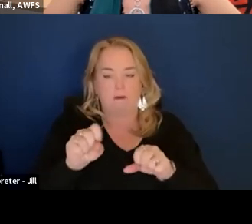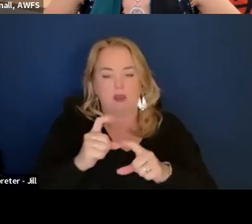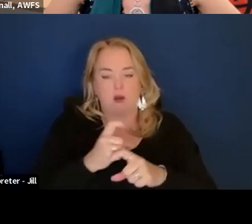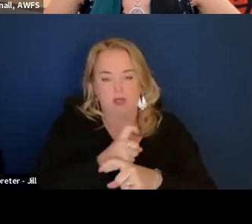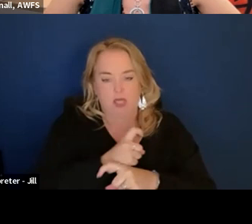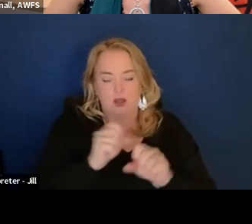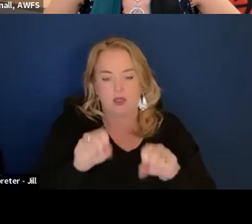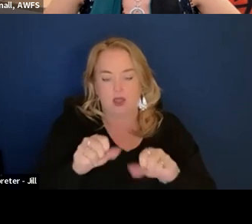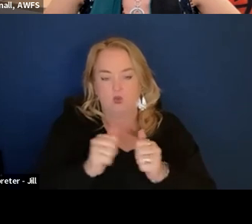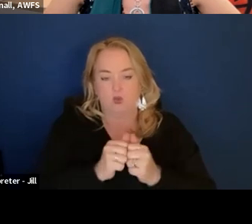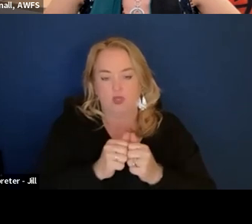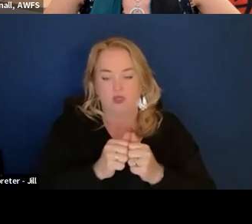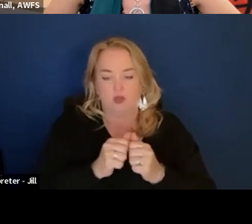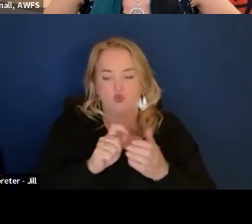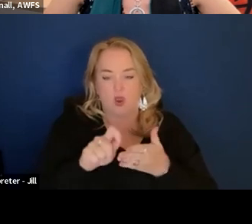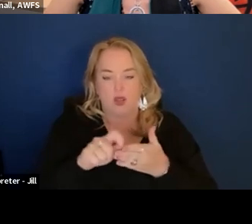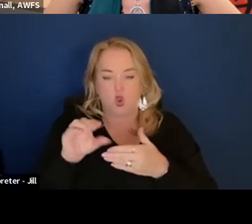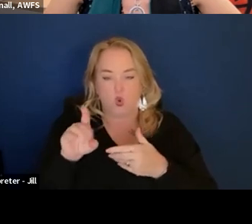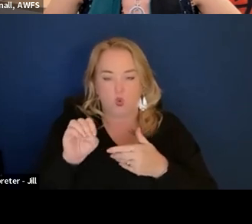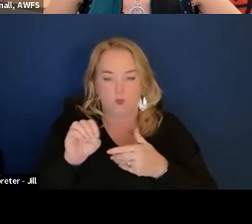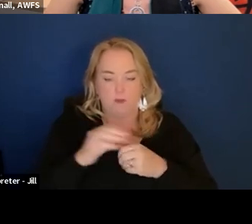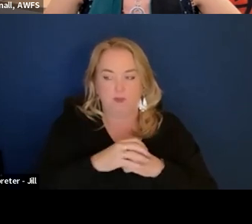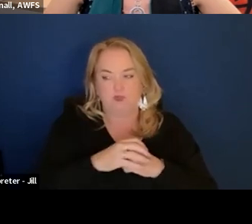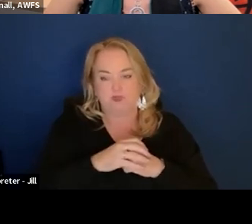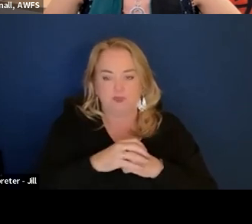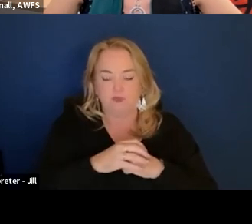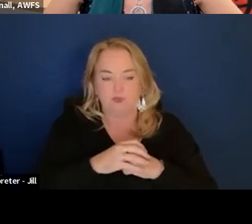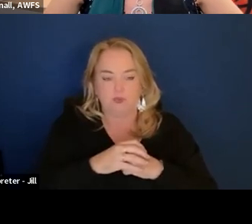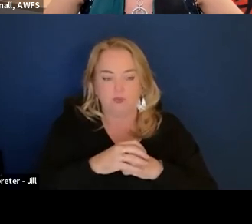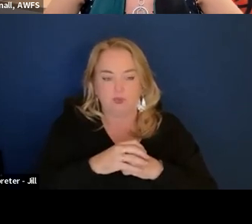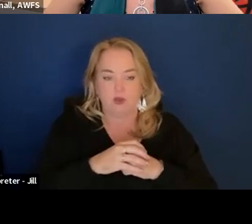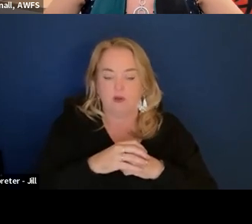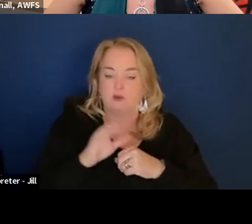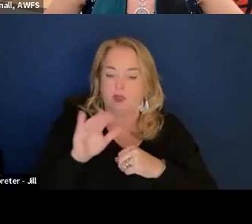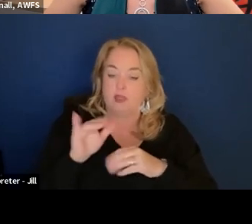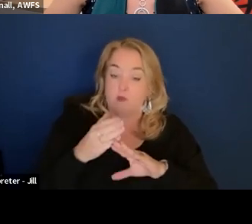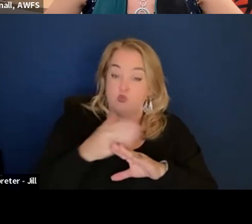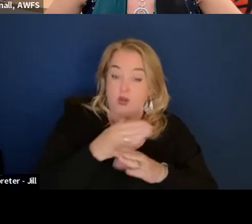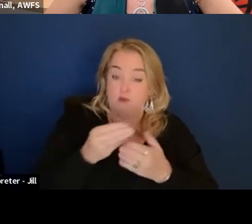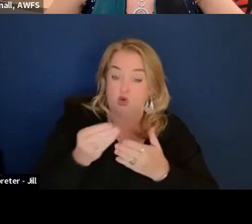with like writing code NICOLE DARNALL: The pre-purchased software?